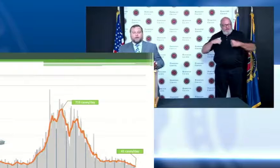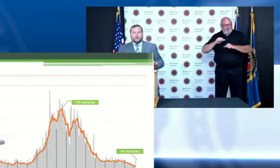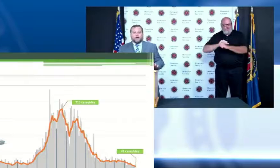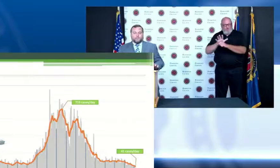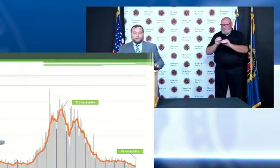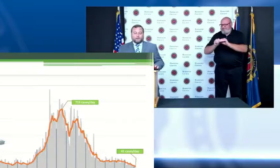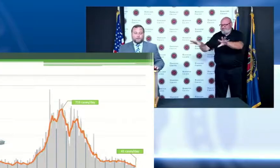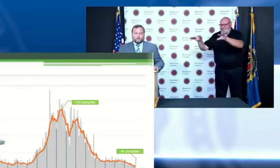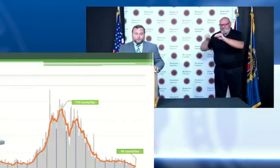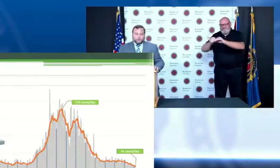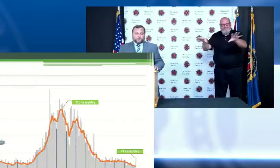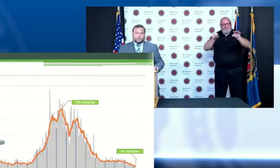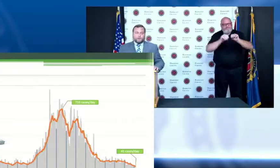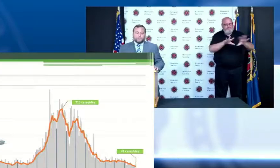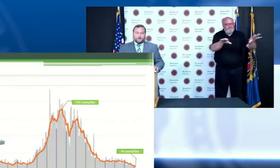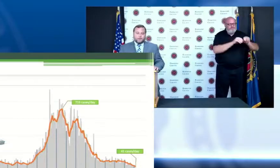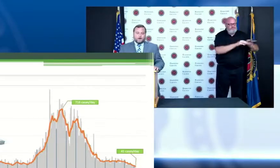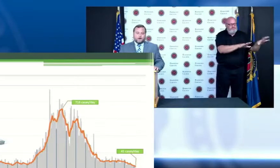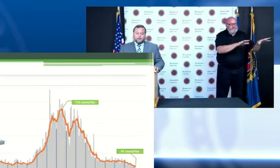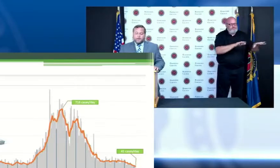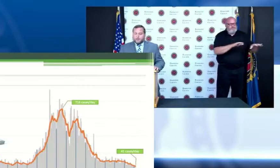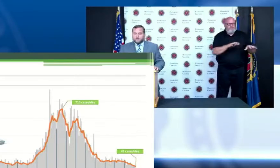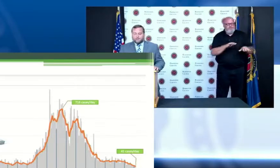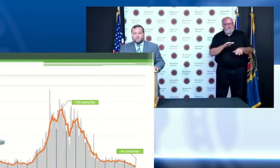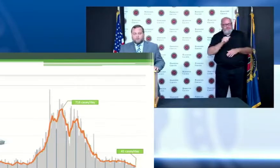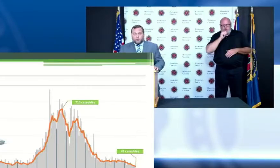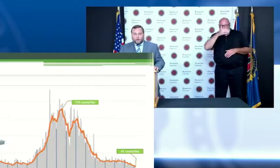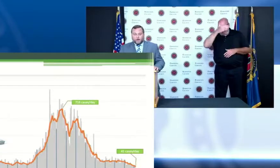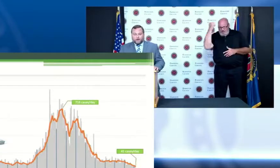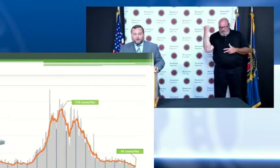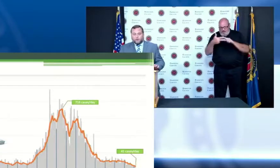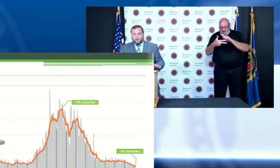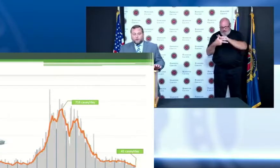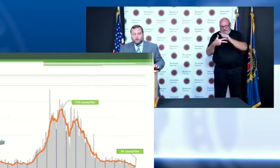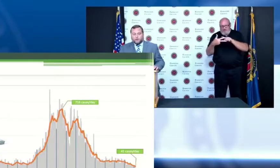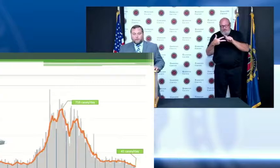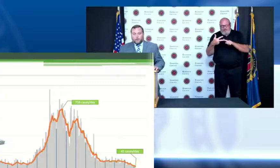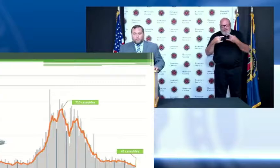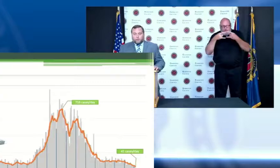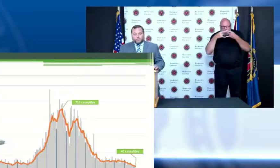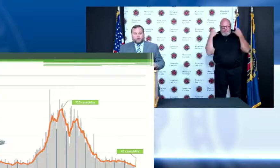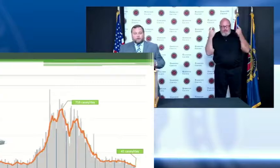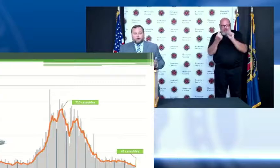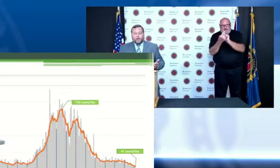to not forget those tools that we have talked about since February a year ago which include